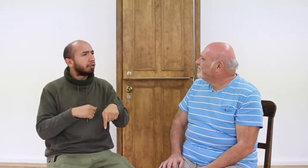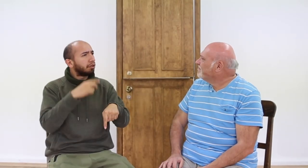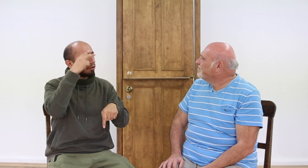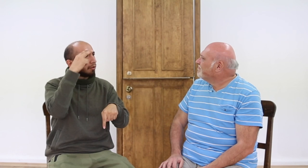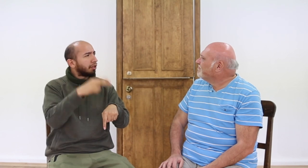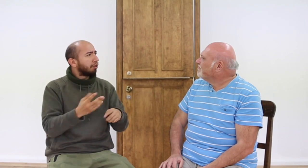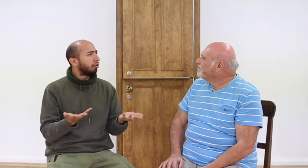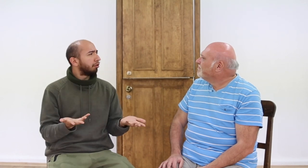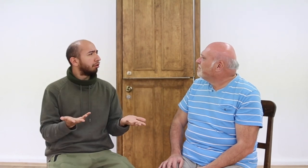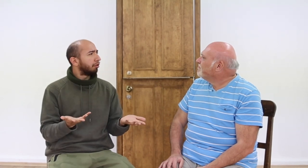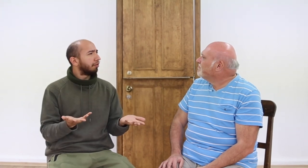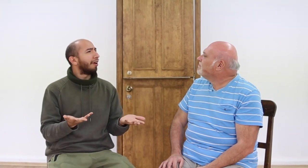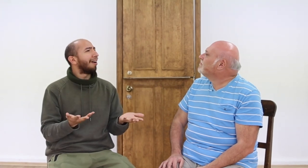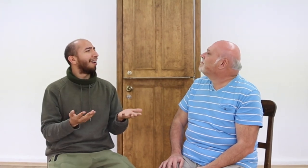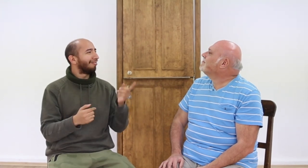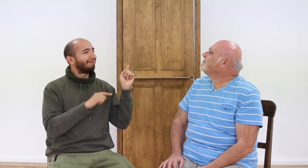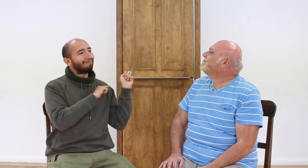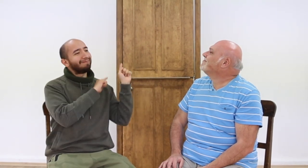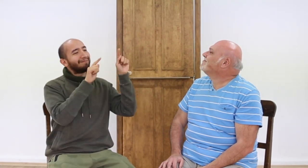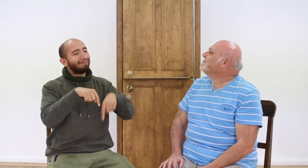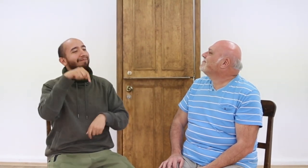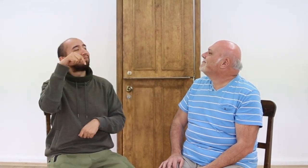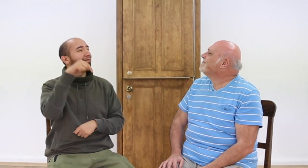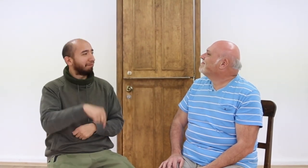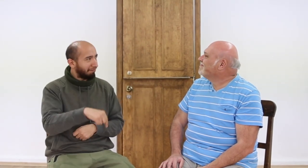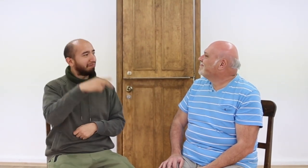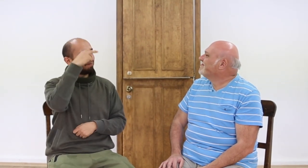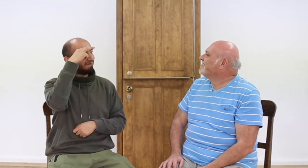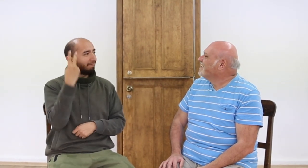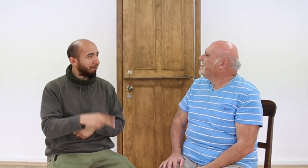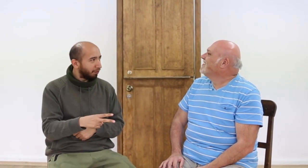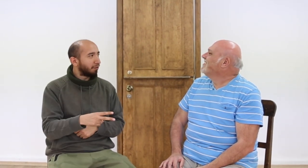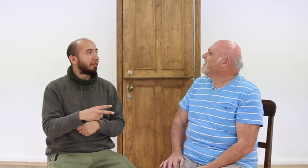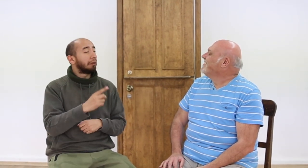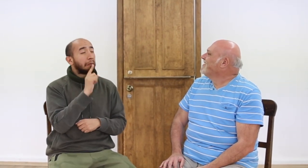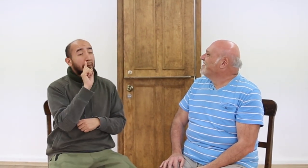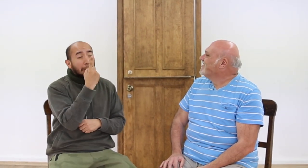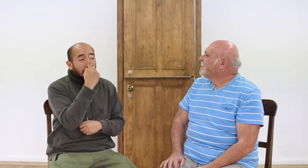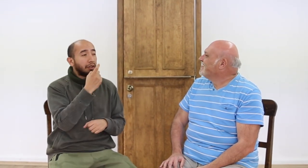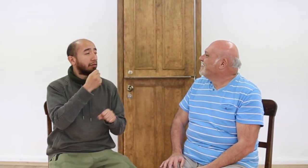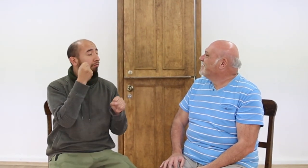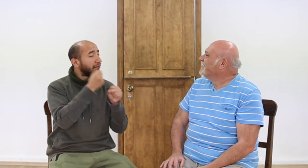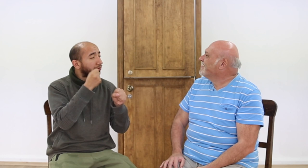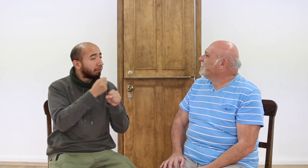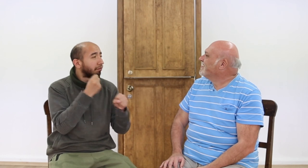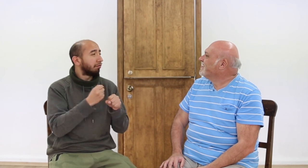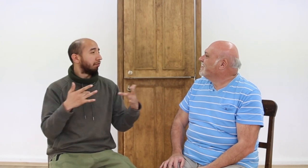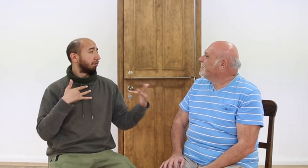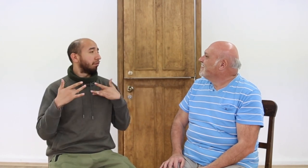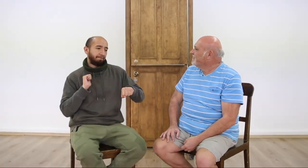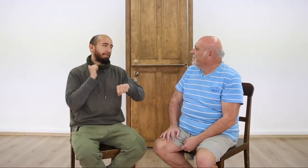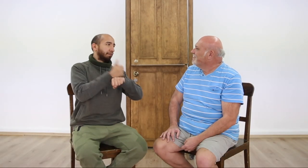He thought, what about Mexico? He came to Mexico. He invited many Deaf persons